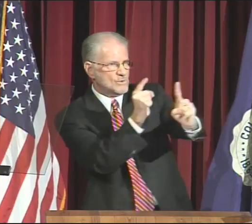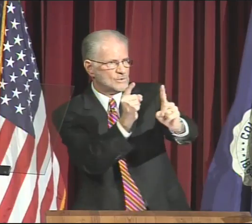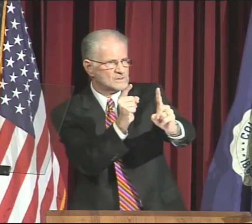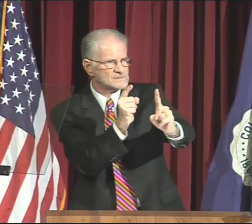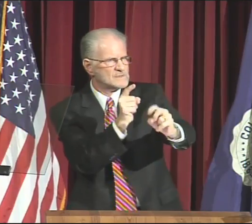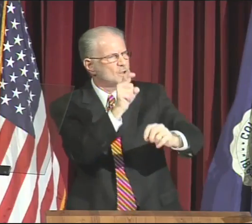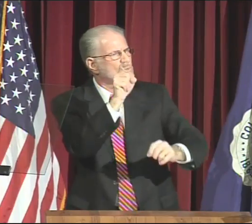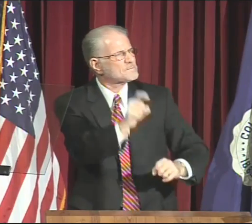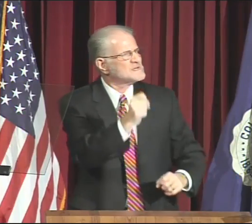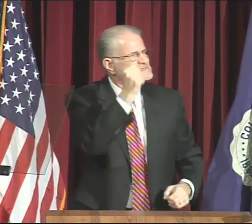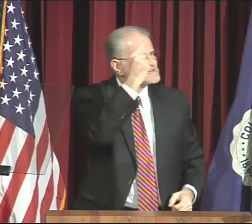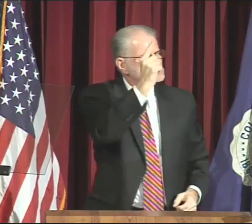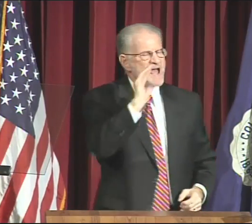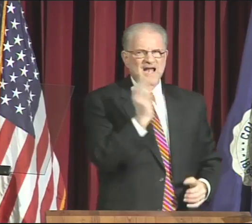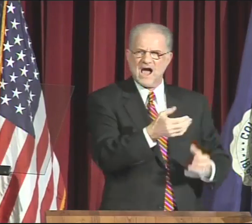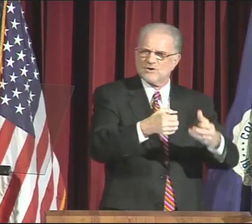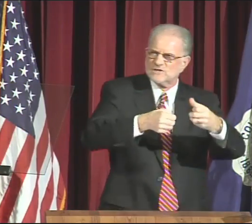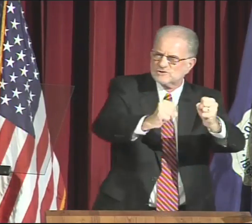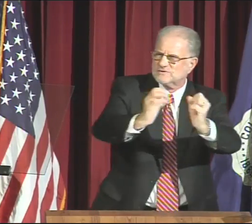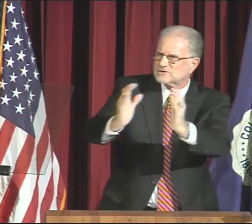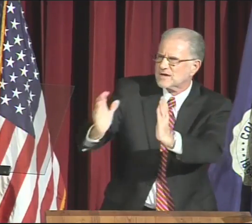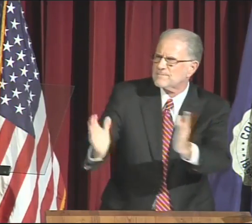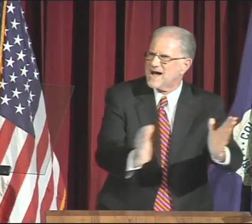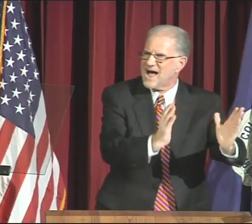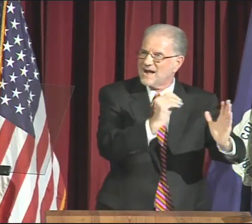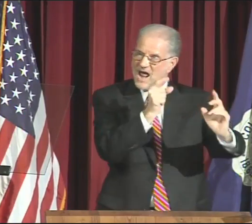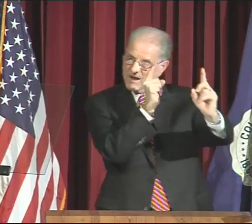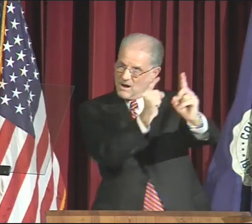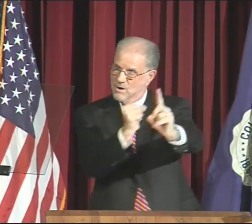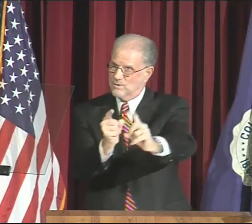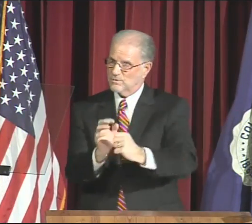We must understand our mission and its goals.